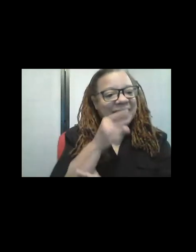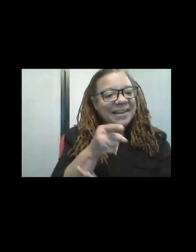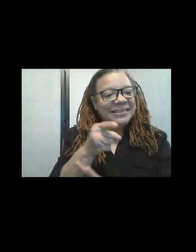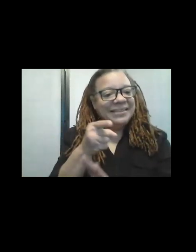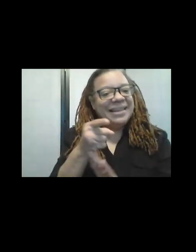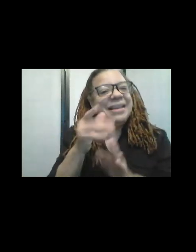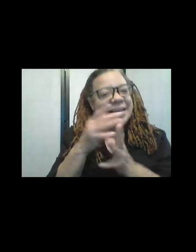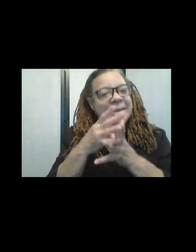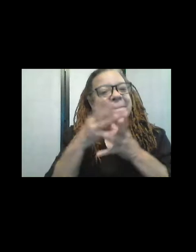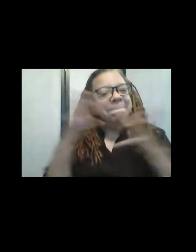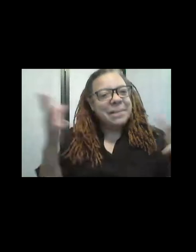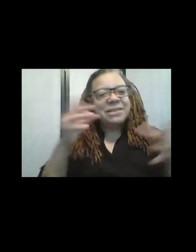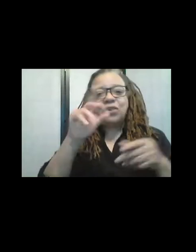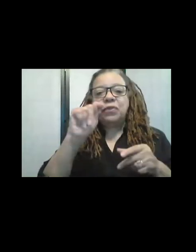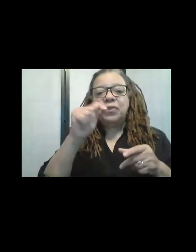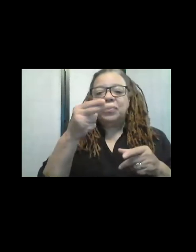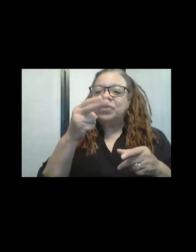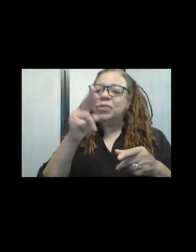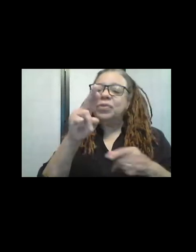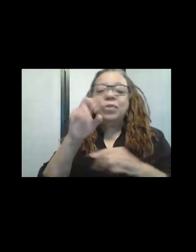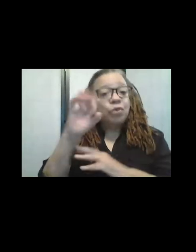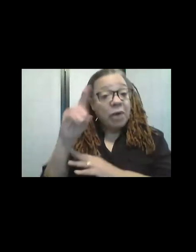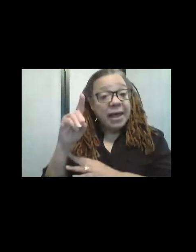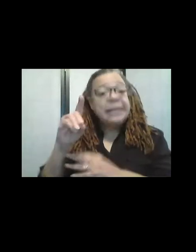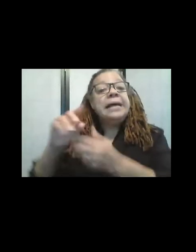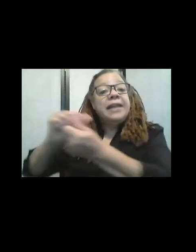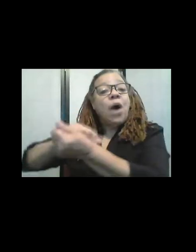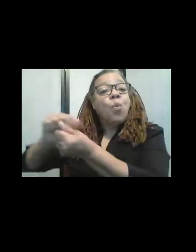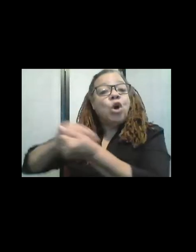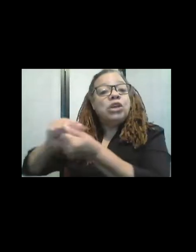Okay. And then I take it to the sink, wash the plastic away, and it's like